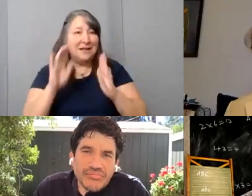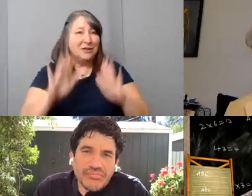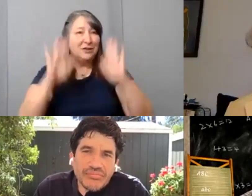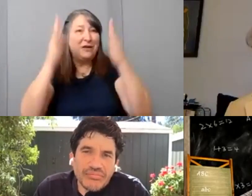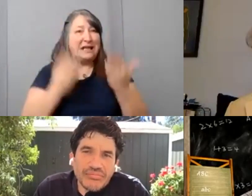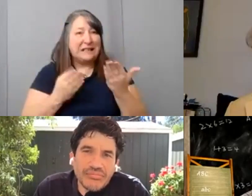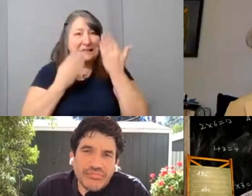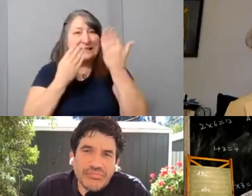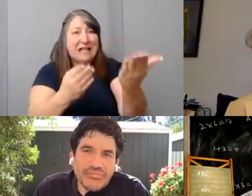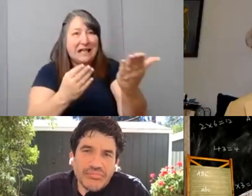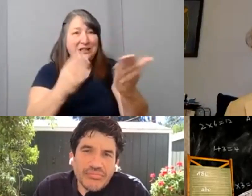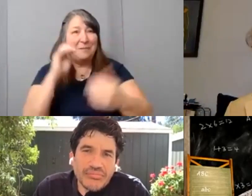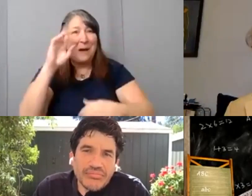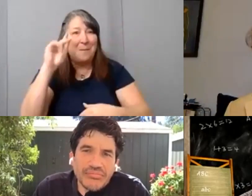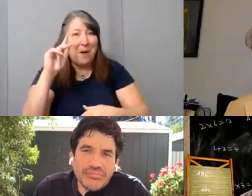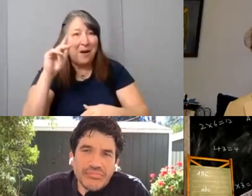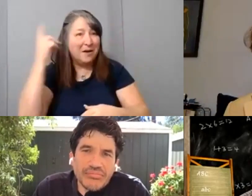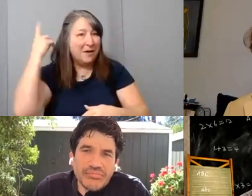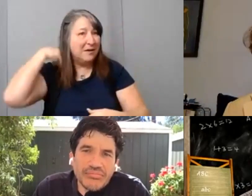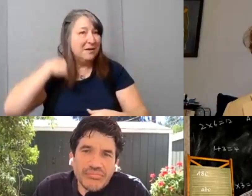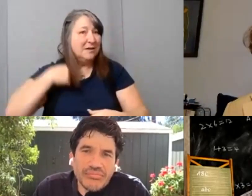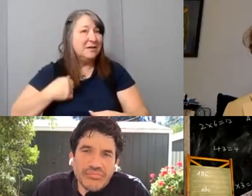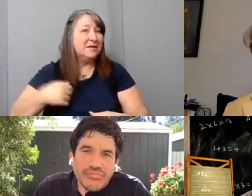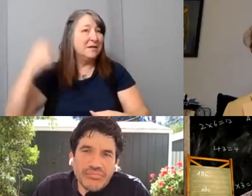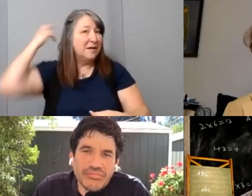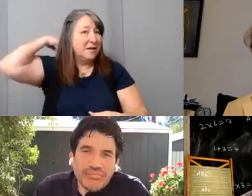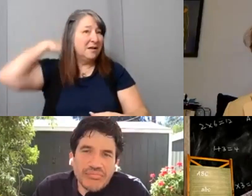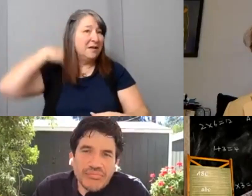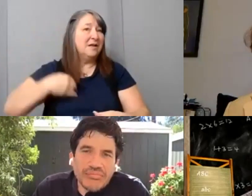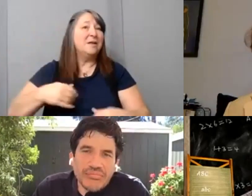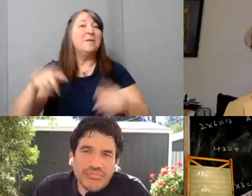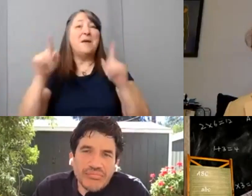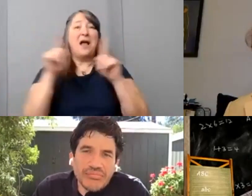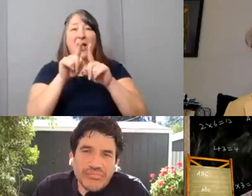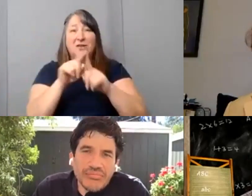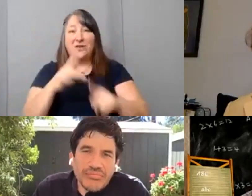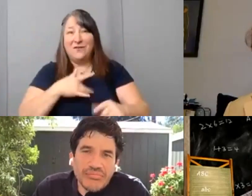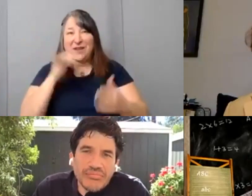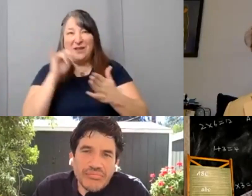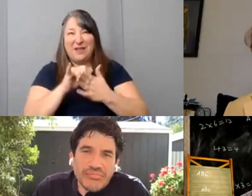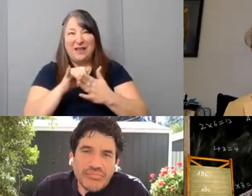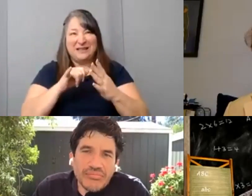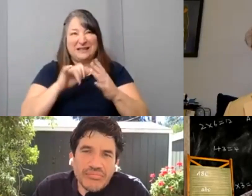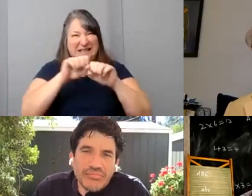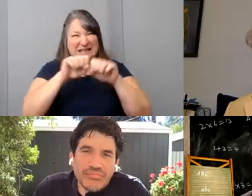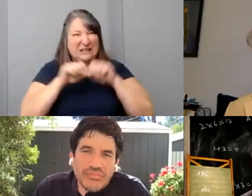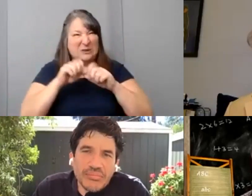But I also feel like this environment also forces us